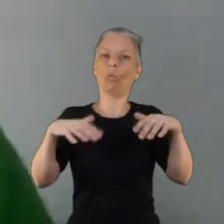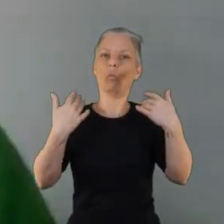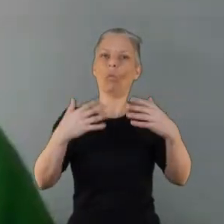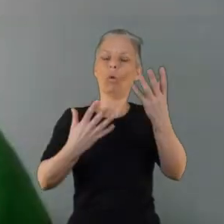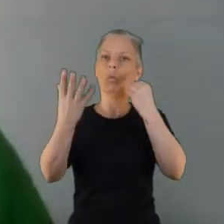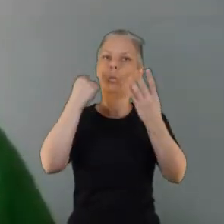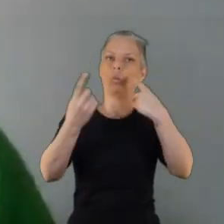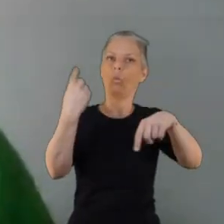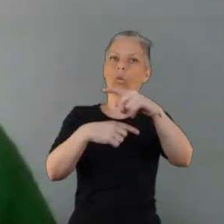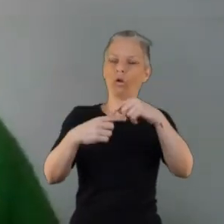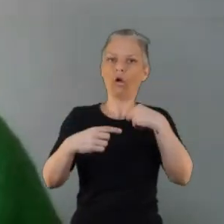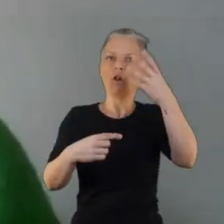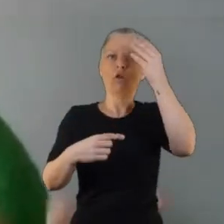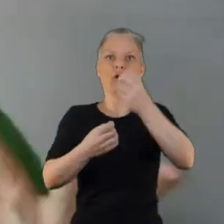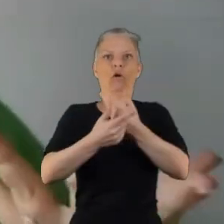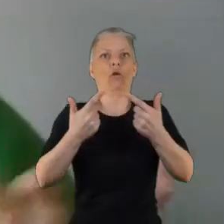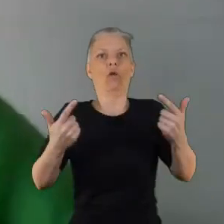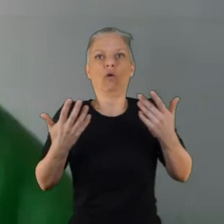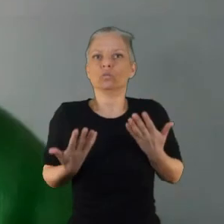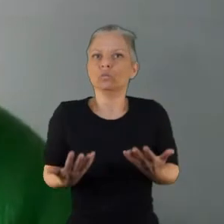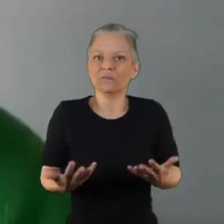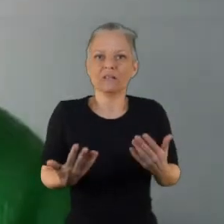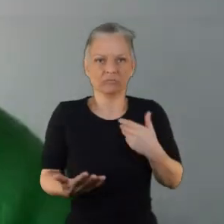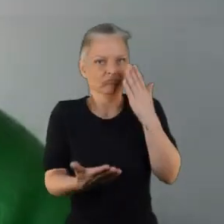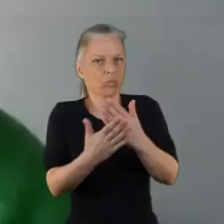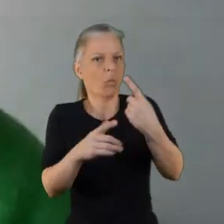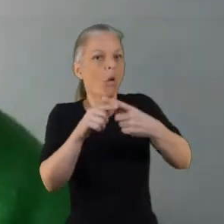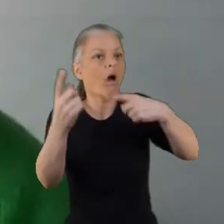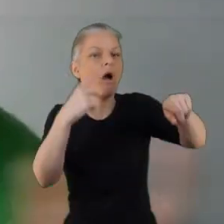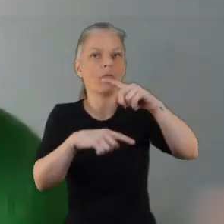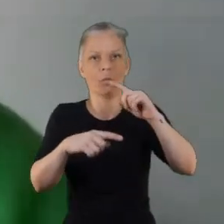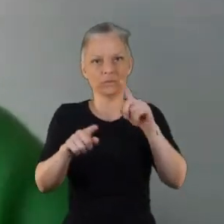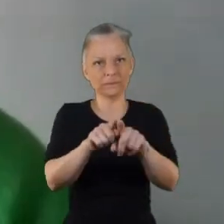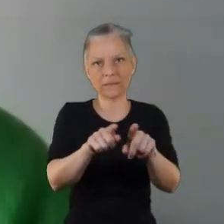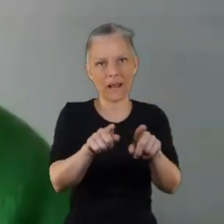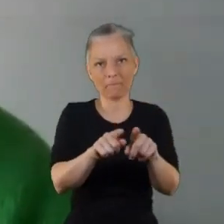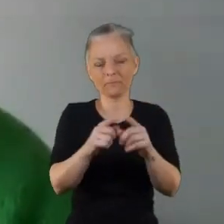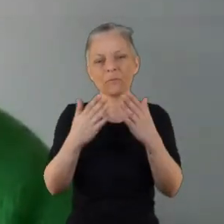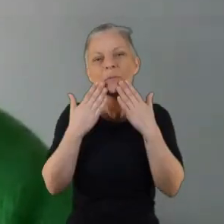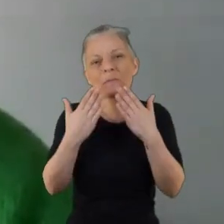learned a lot from today and I'm sure that others will have to so thank you so much for your time.